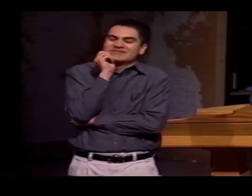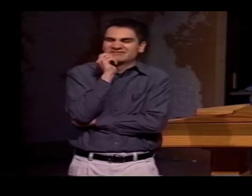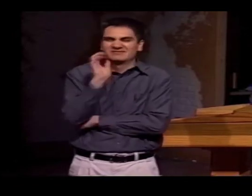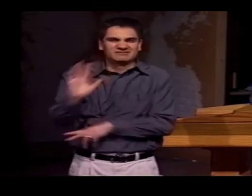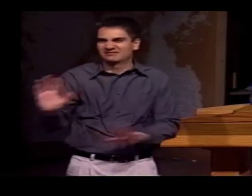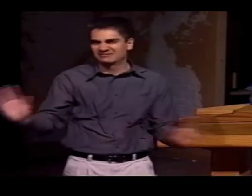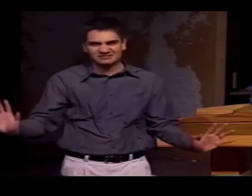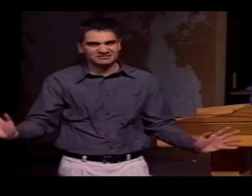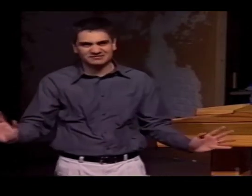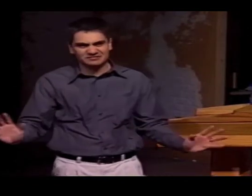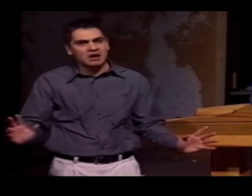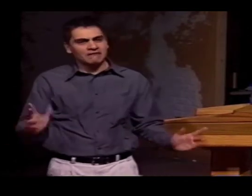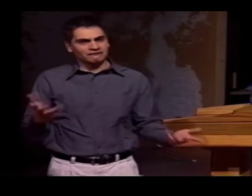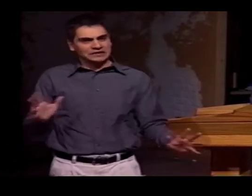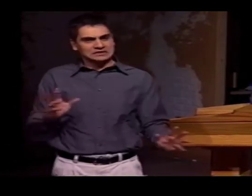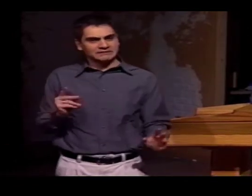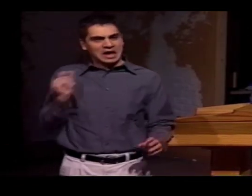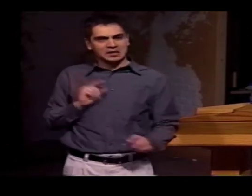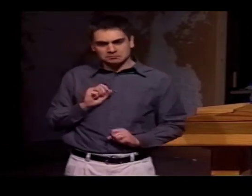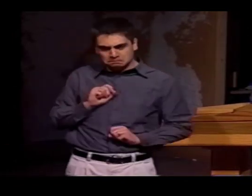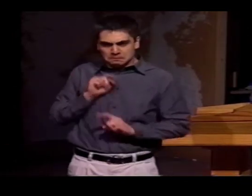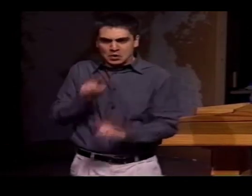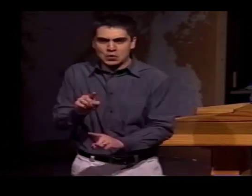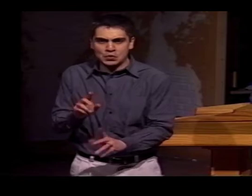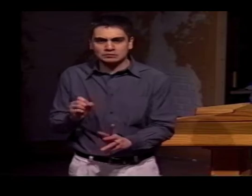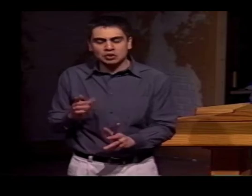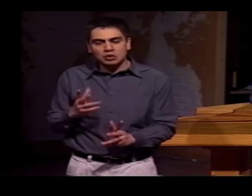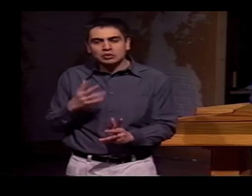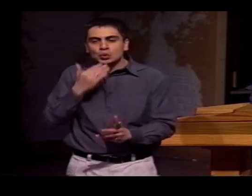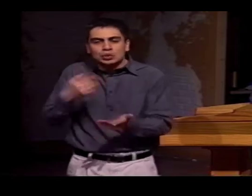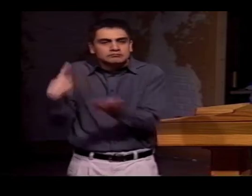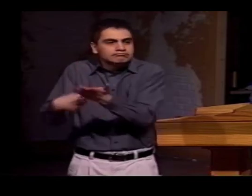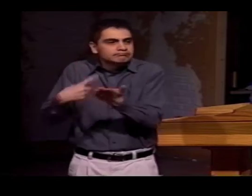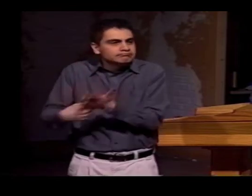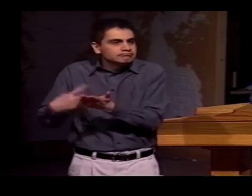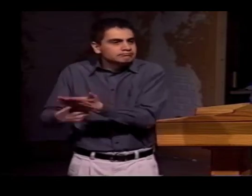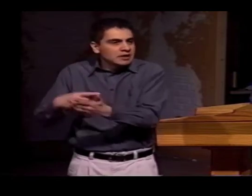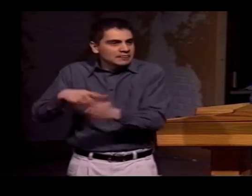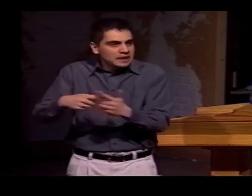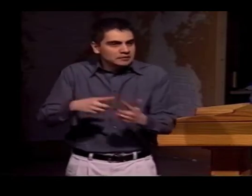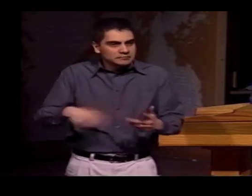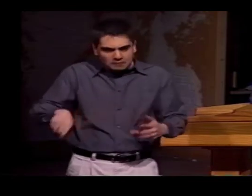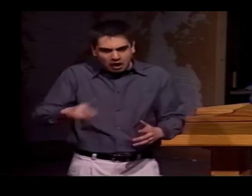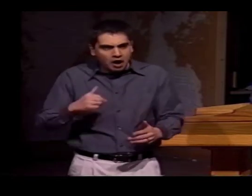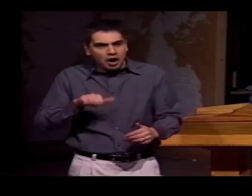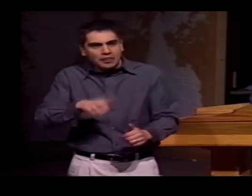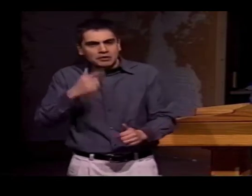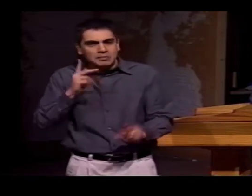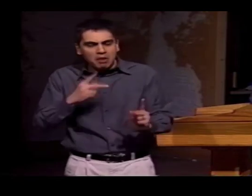YOU DIDN'T WANT TO ASK A QUESTION WHERE THEY WOULD SAY, "MMM, I DON'T KNOW"; YOU WANTED TO ELICIT INFORMATION, SO TO DO THAT, YOU NEED TO TALK ABOUT SOMETHING